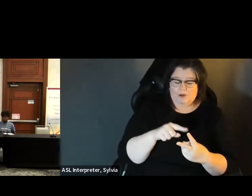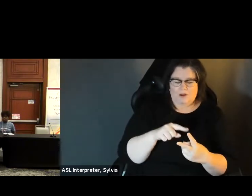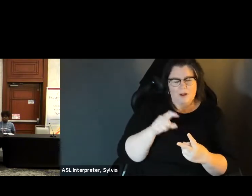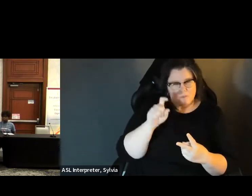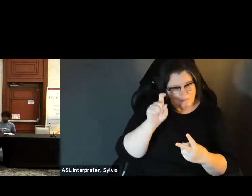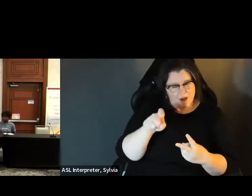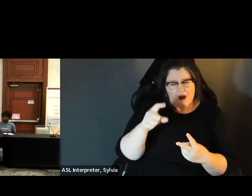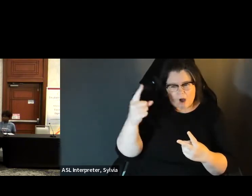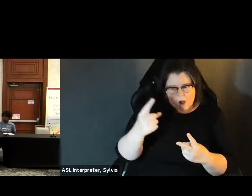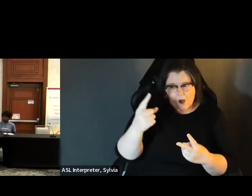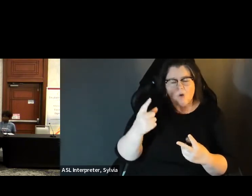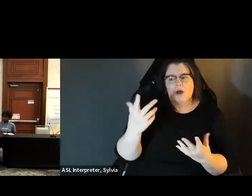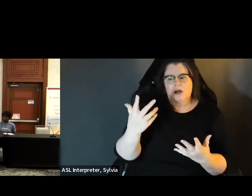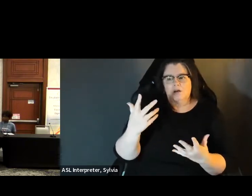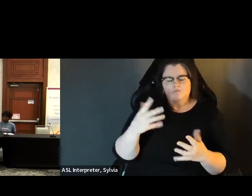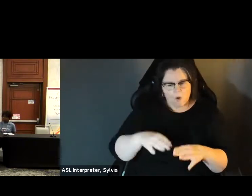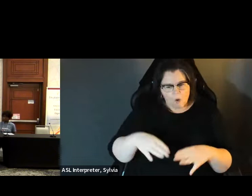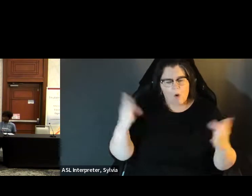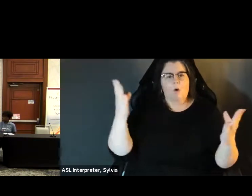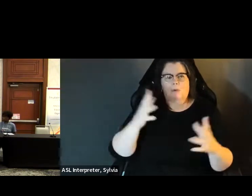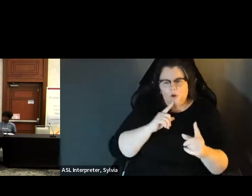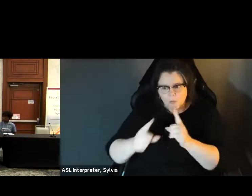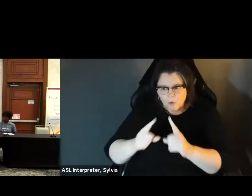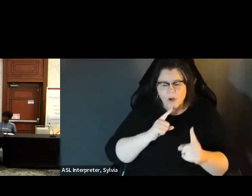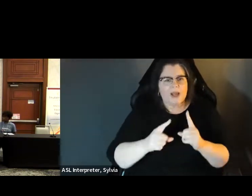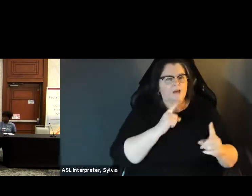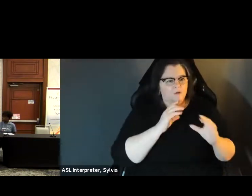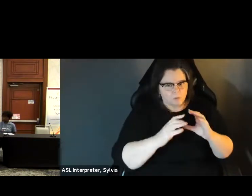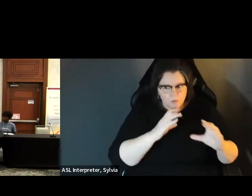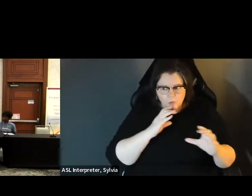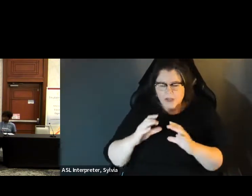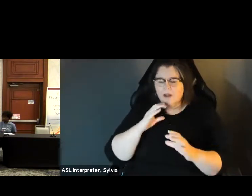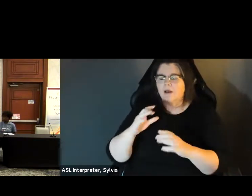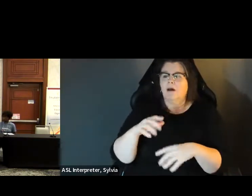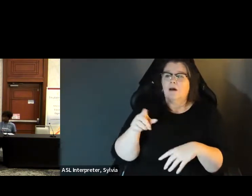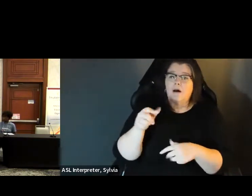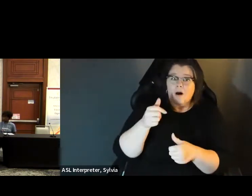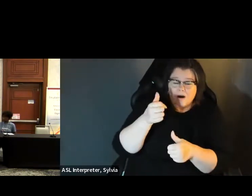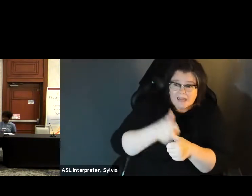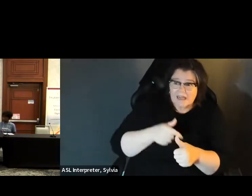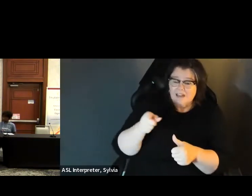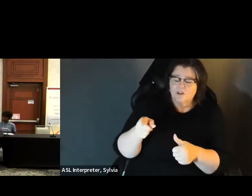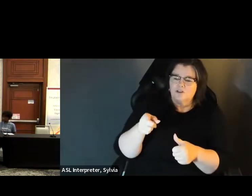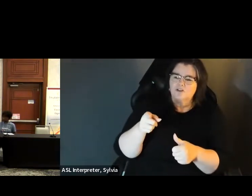. This is Aaron, I think there's a couple of thing, and I'll just You know one is consistent. Communication, as was mentioned by several other panelists. mention them. One is consistent communication, as I think you know each independent supervisor of elections.